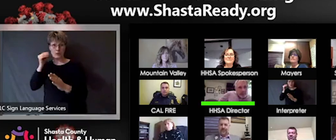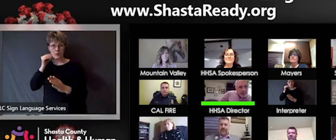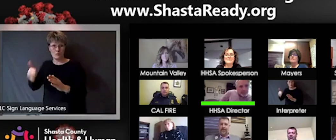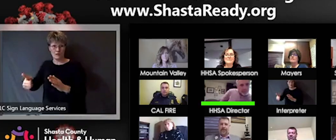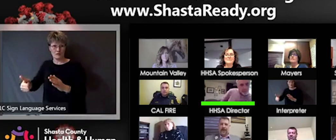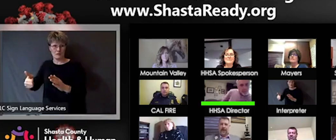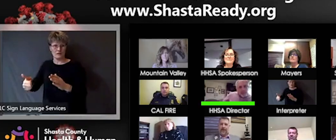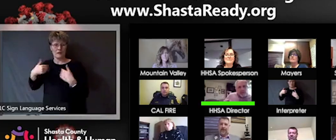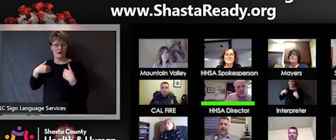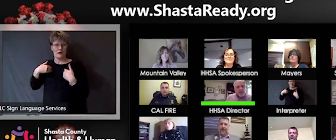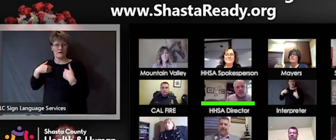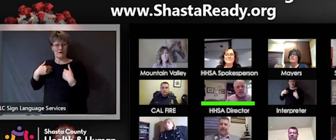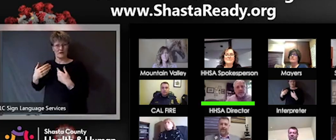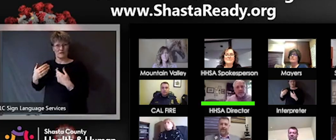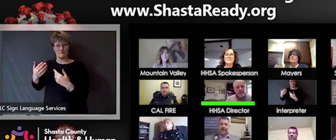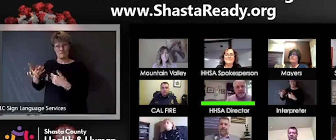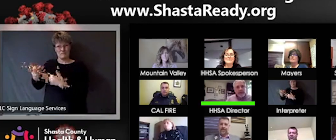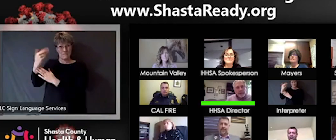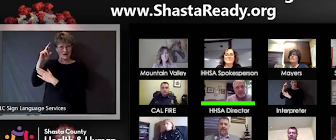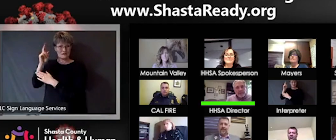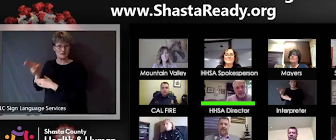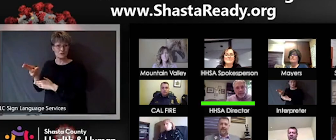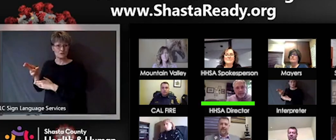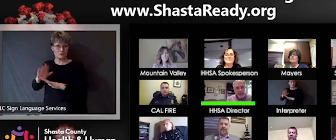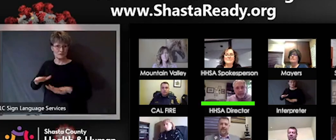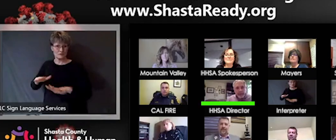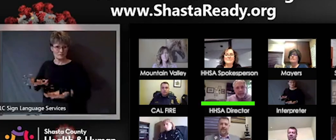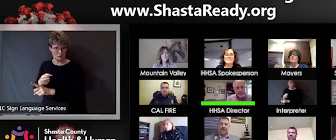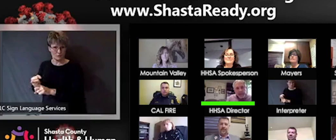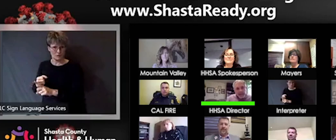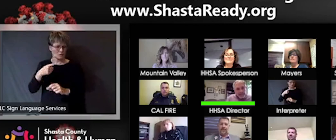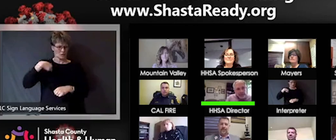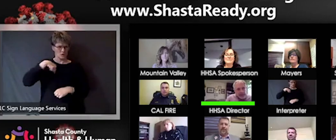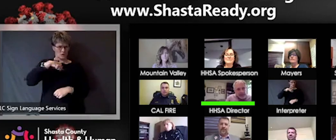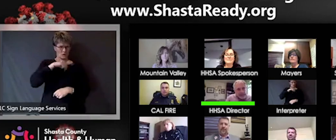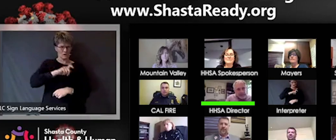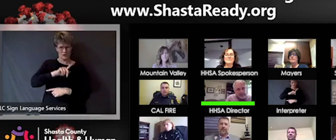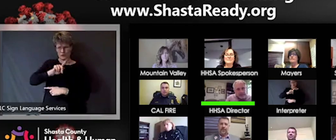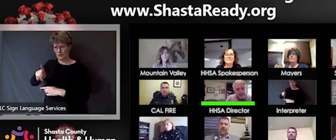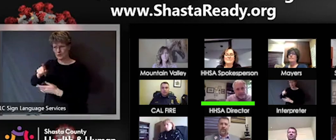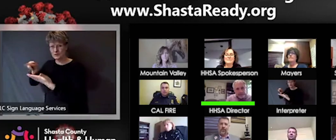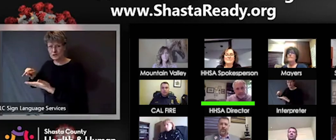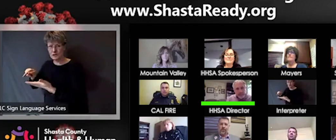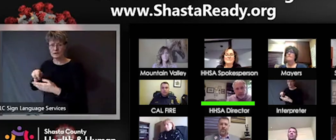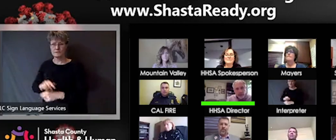Thank you for that question we are maintaining all of our case management activities, although